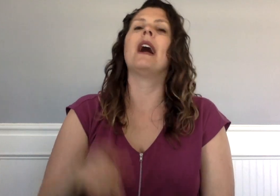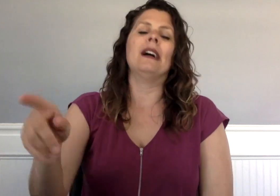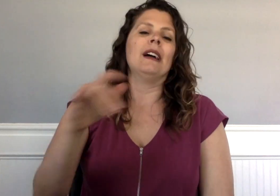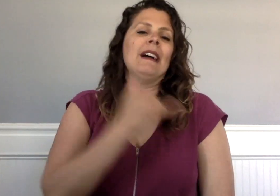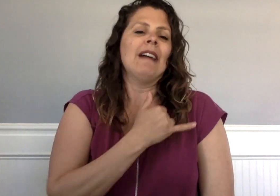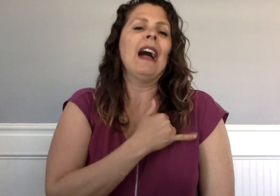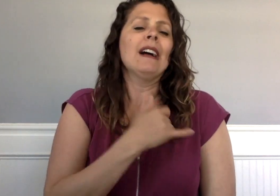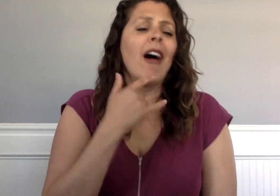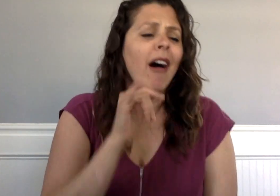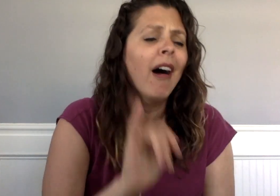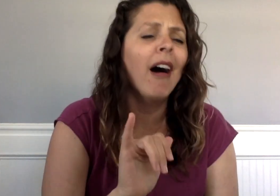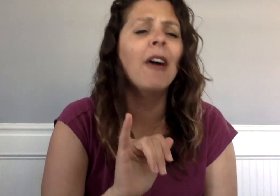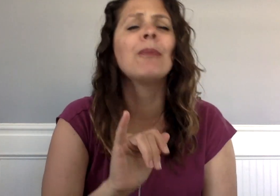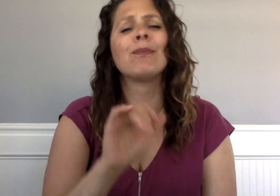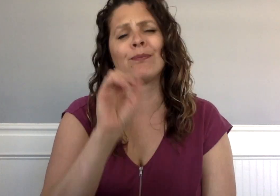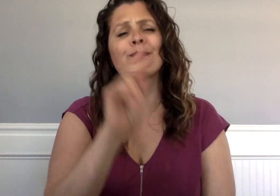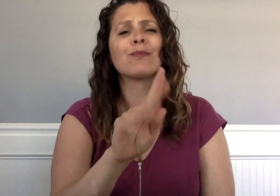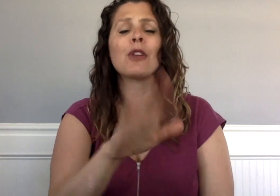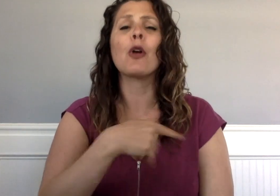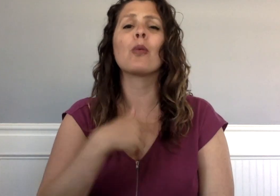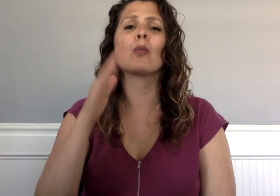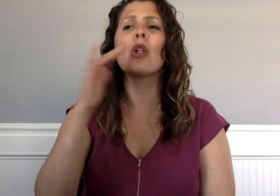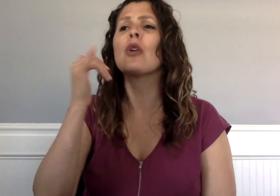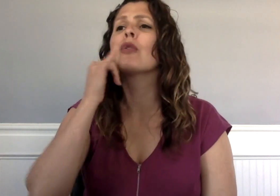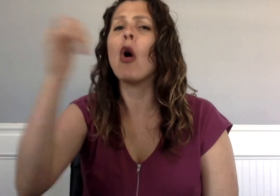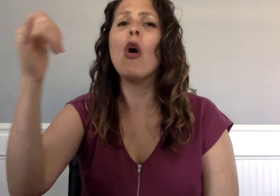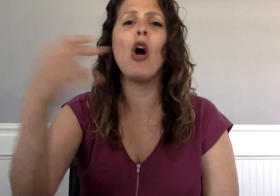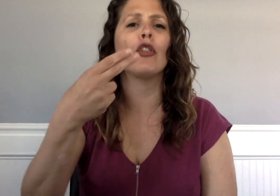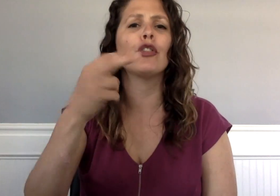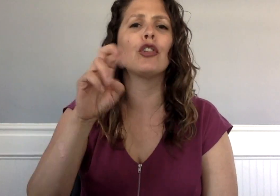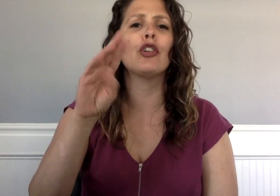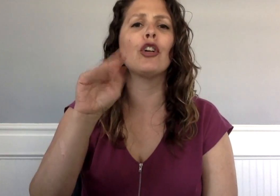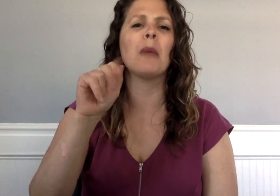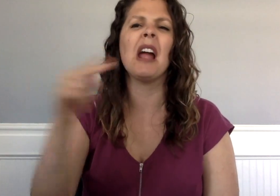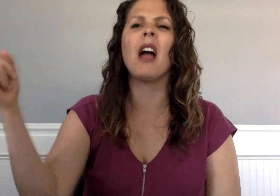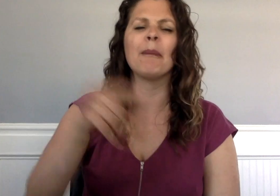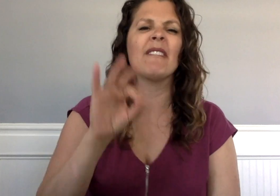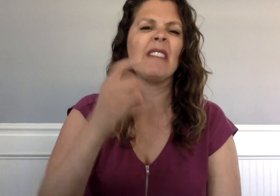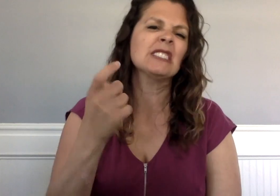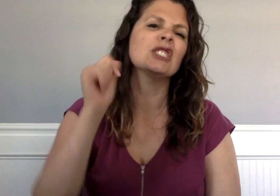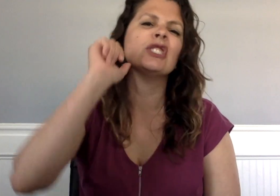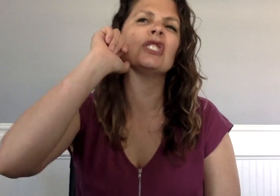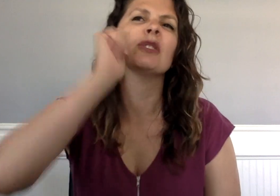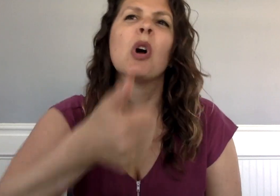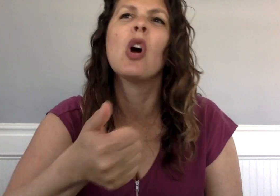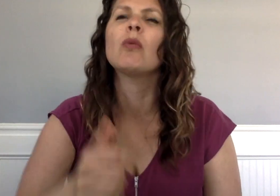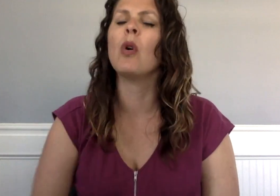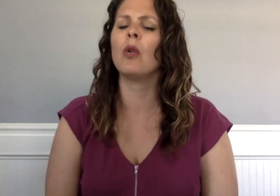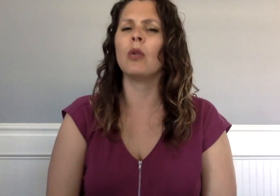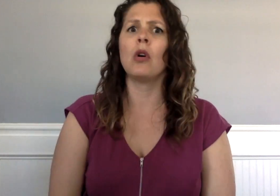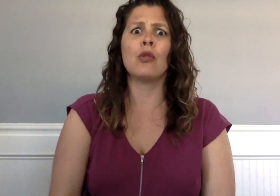Yvette sighed, “Ah ok, I’ll call Herman to come fix it tomorrow."